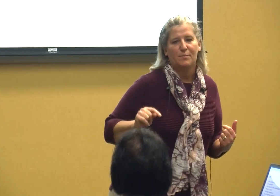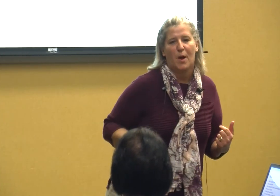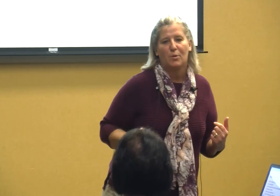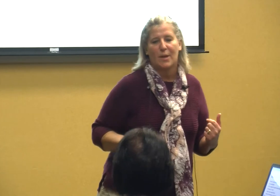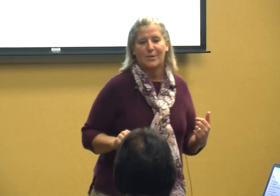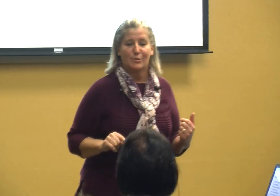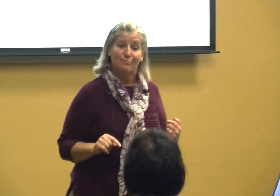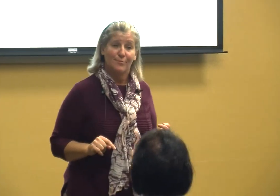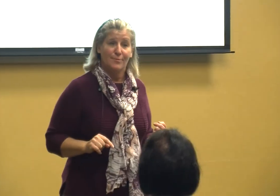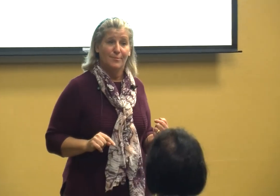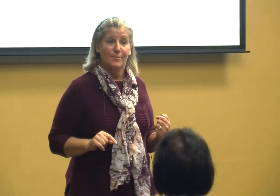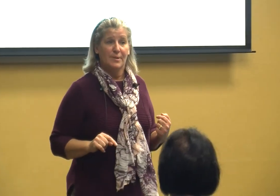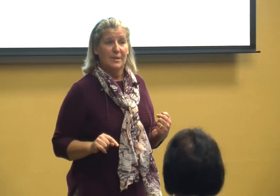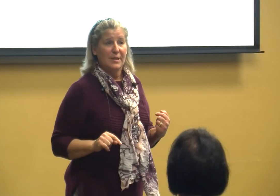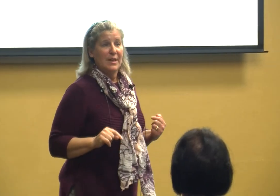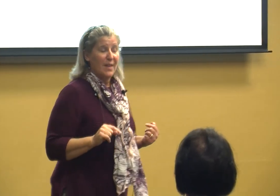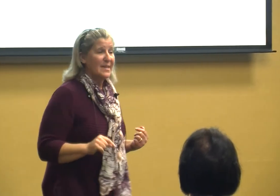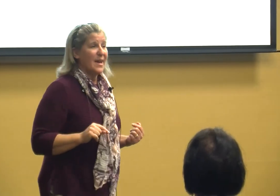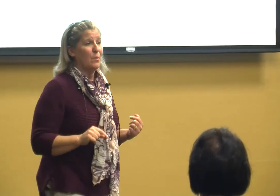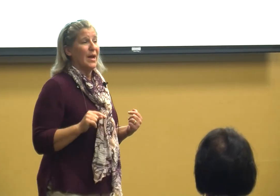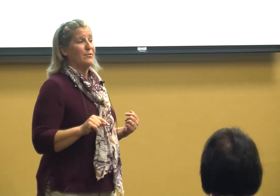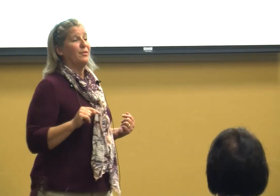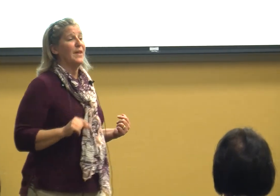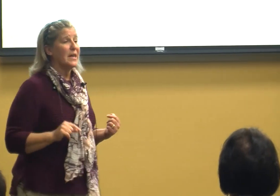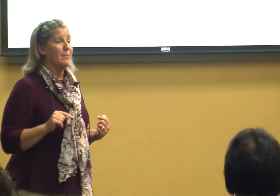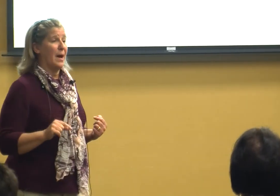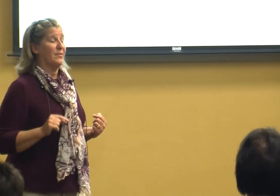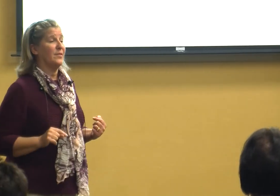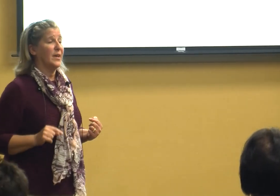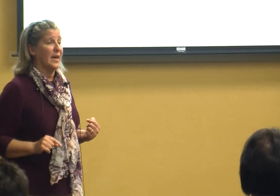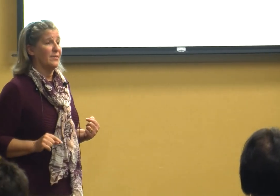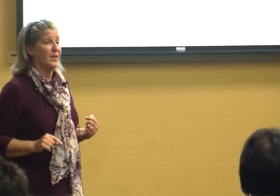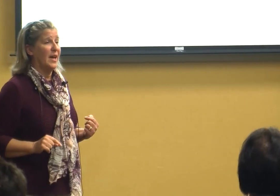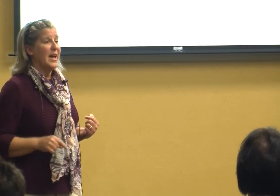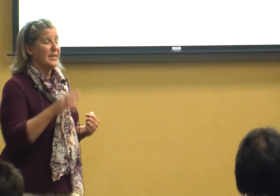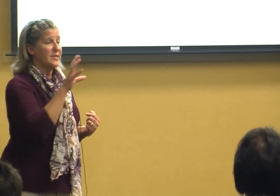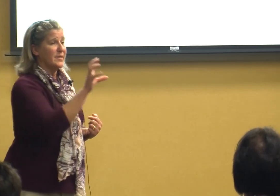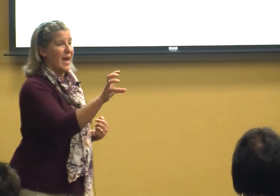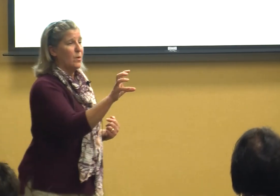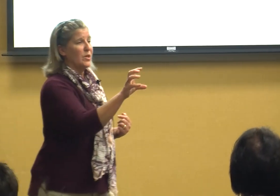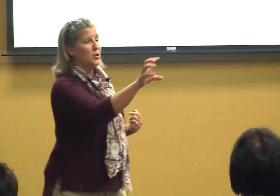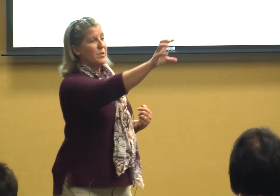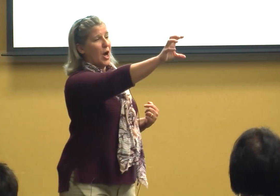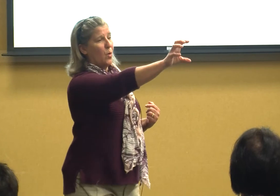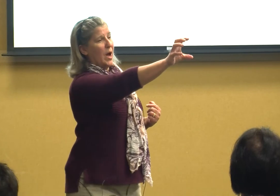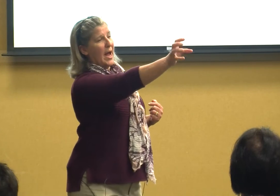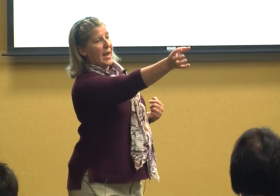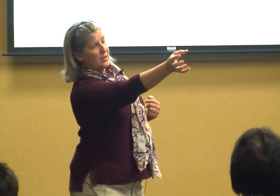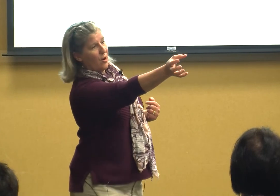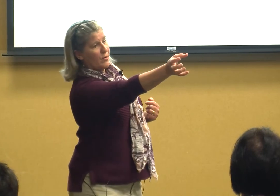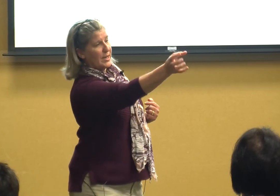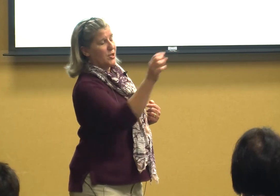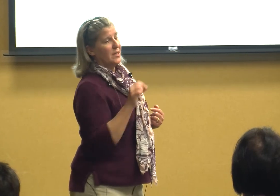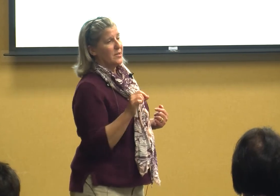population that's how we have to think about these kids is to take what you know and turn it just a